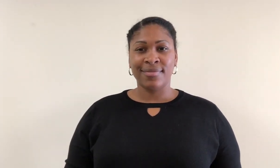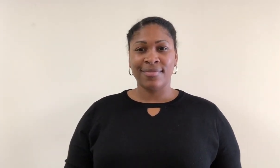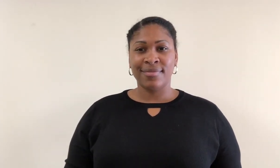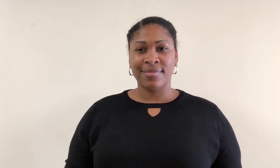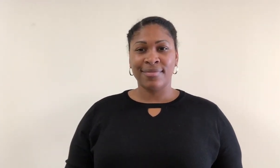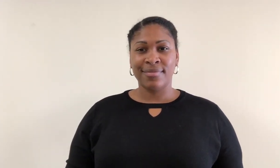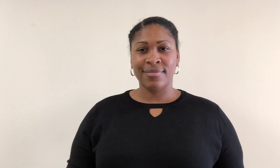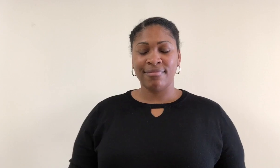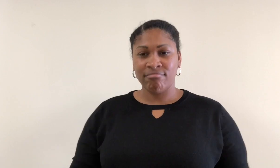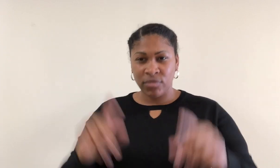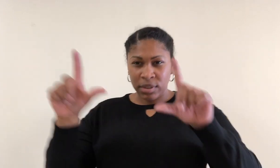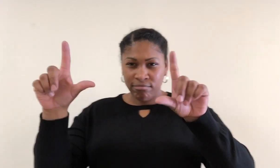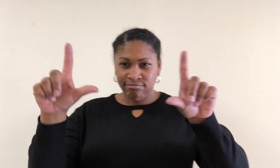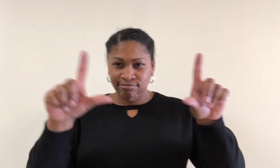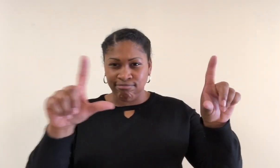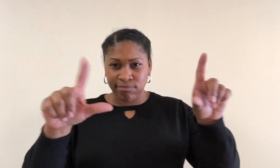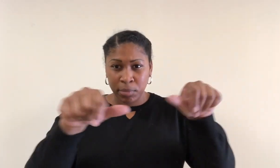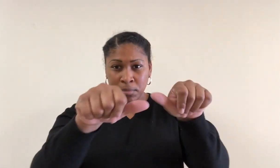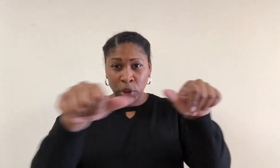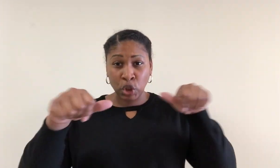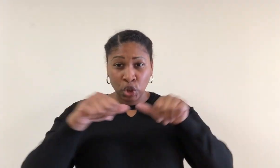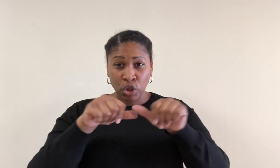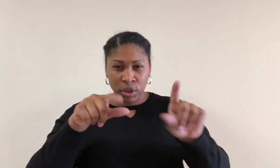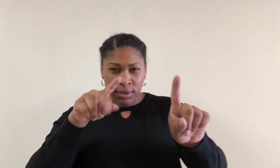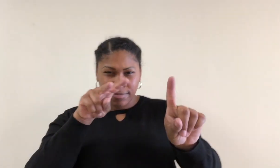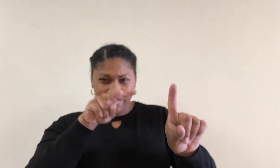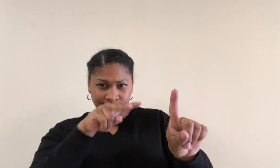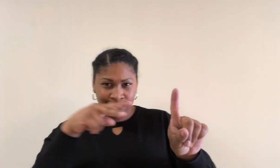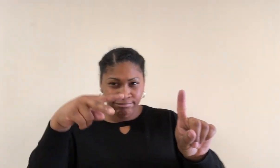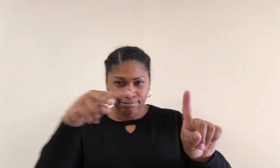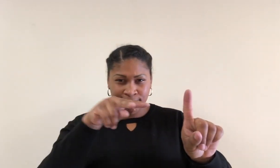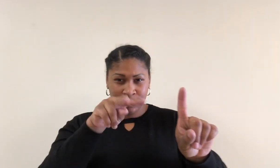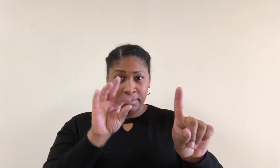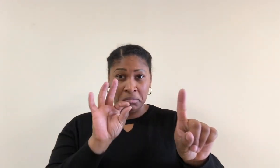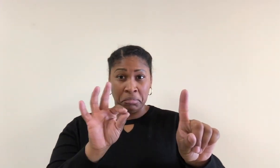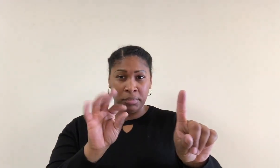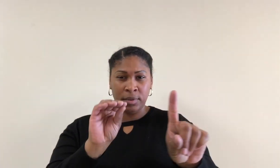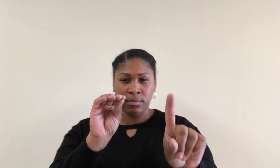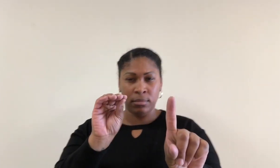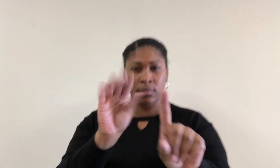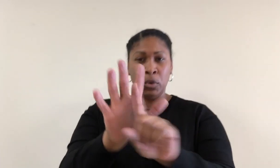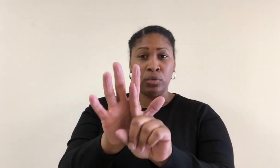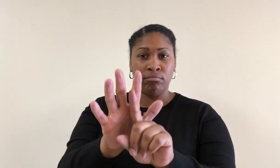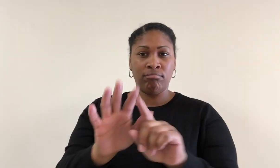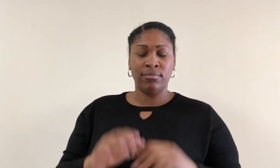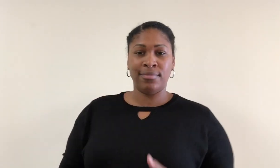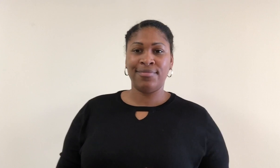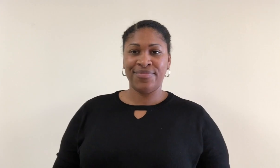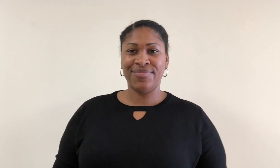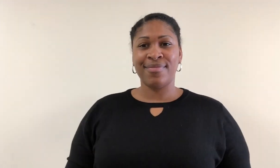A position facing a particular direction: exposure.